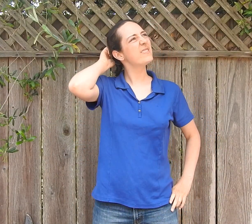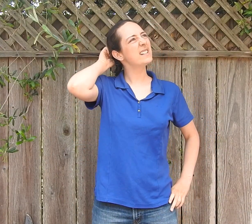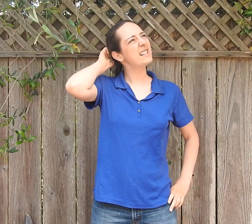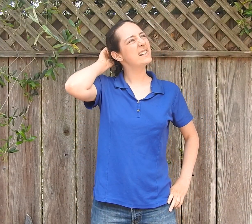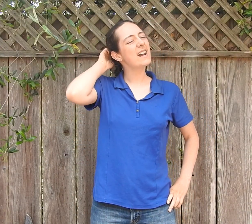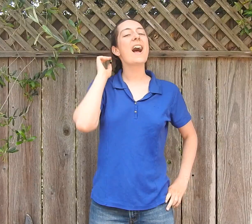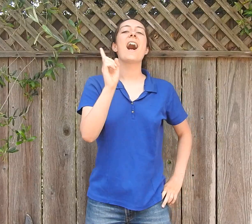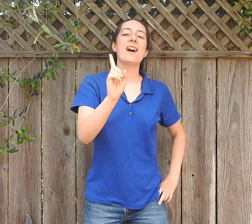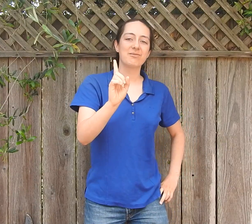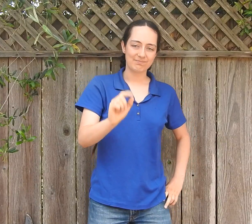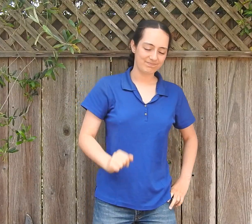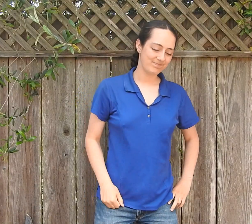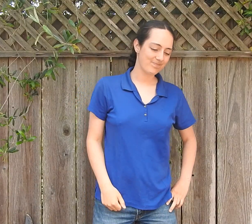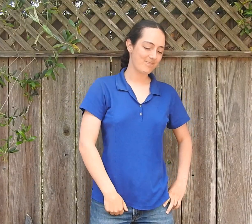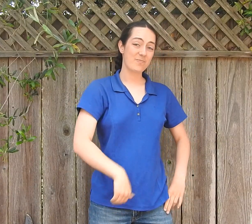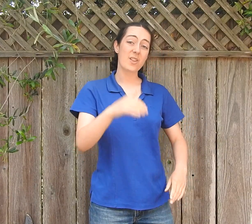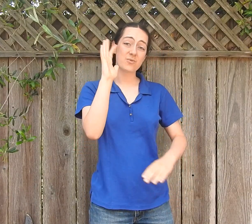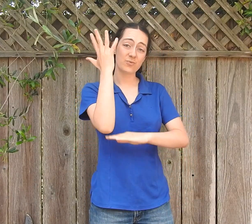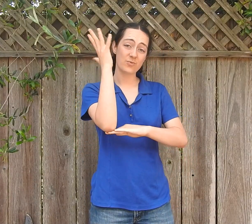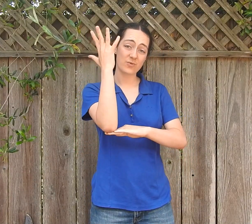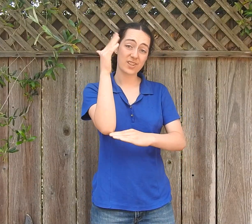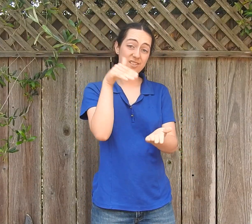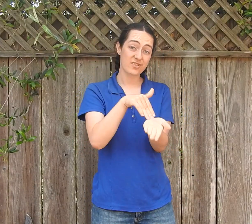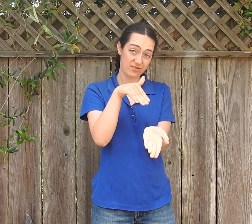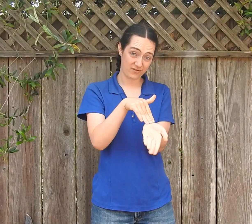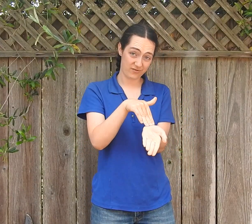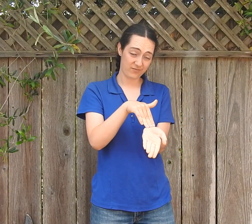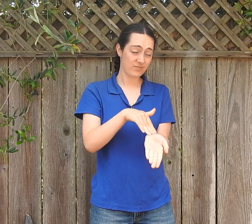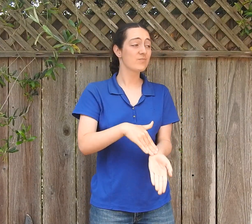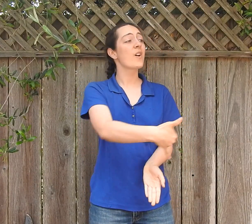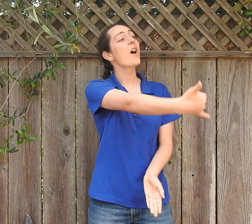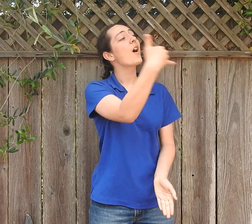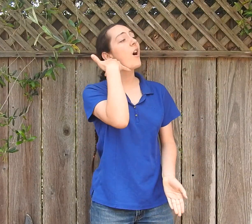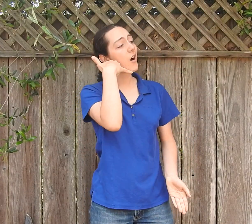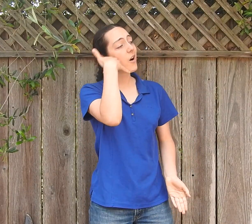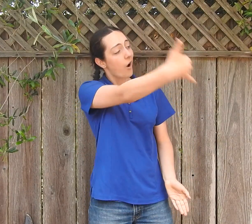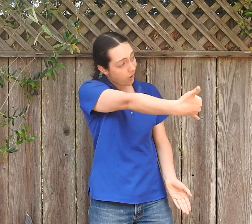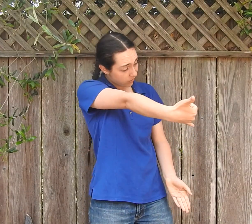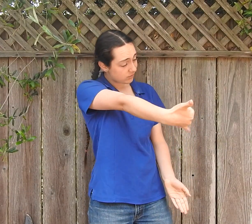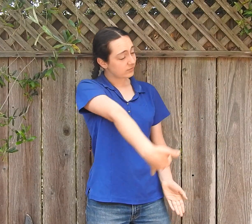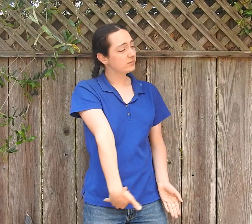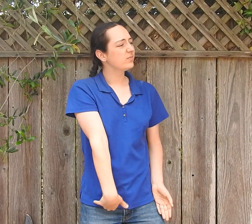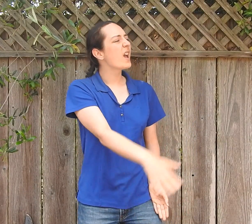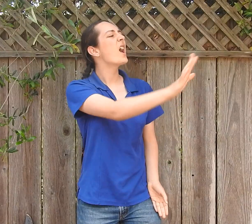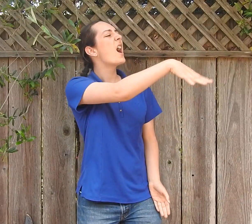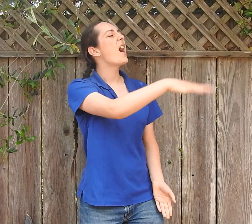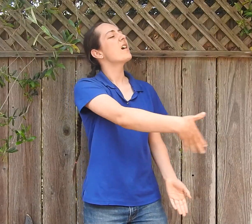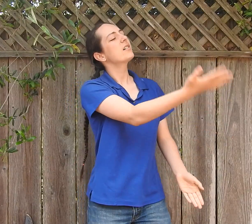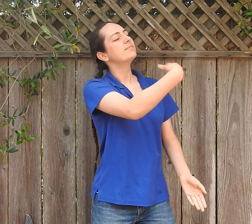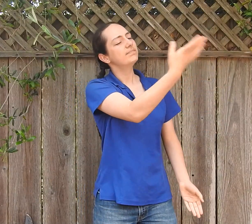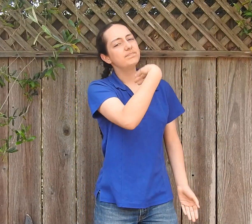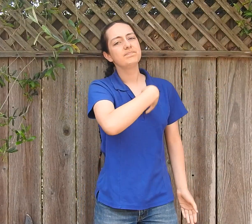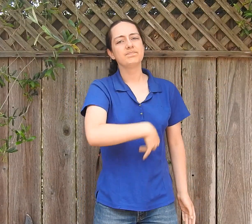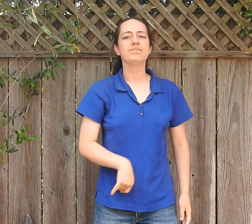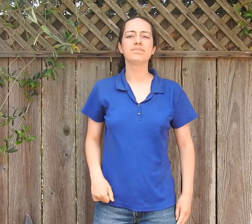Hmm… The man thinks and then gets an idea. He calls the tree doctor.